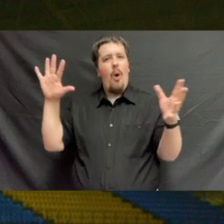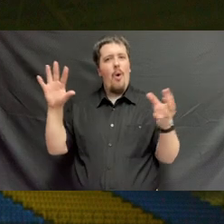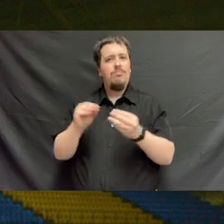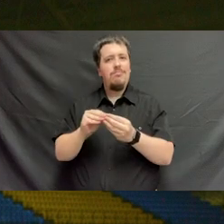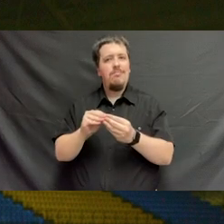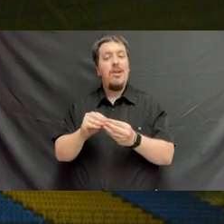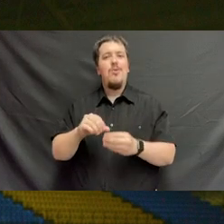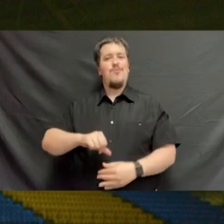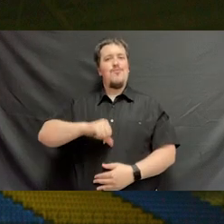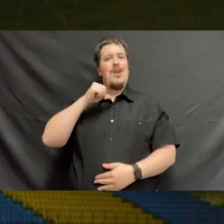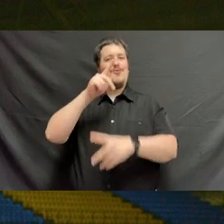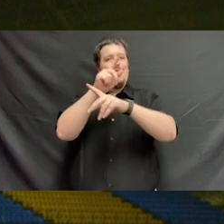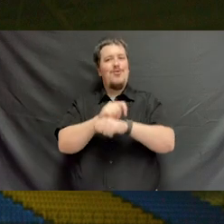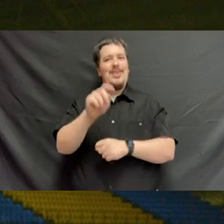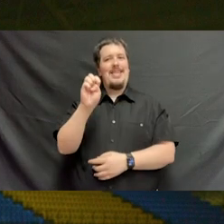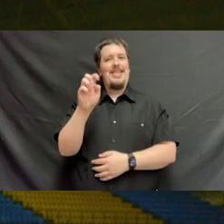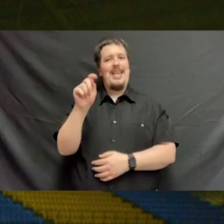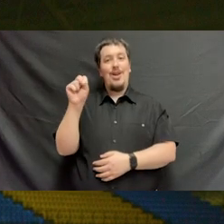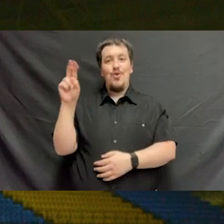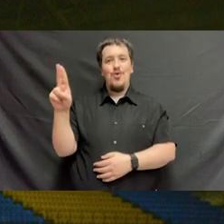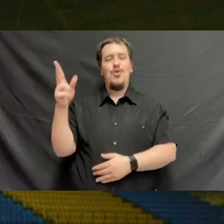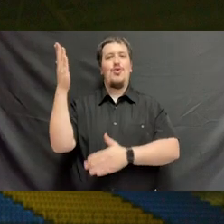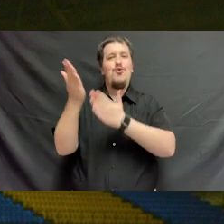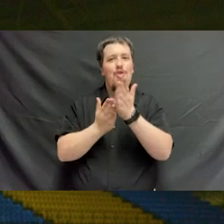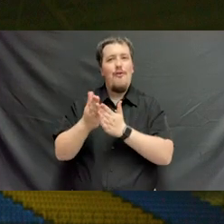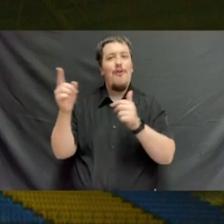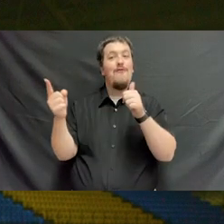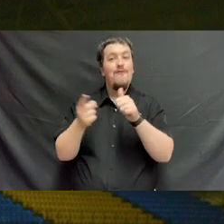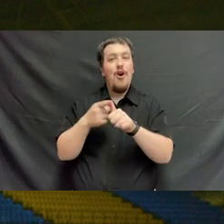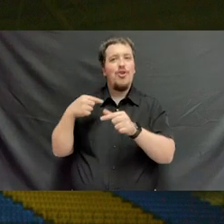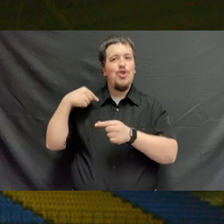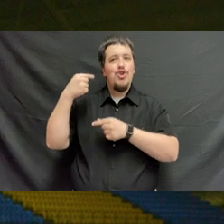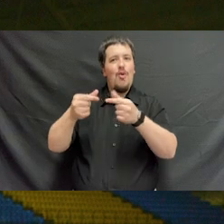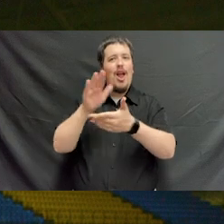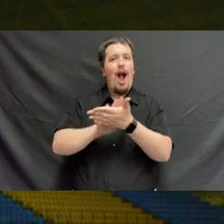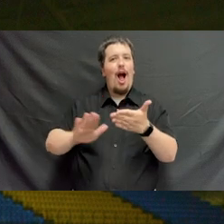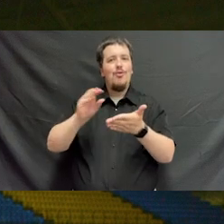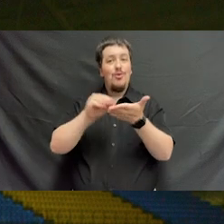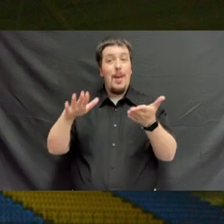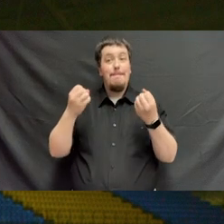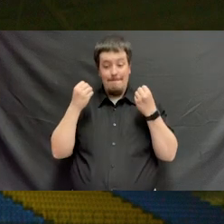We have a proud tradition at East Tennessee State University of serving first-generation college students. And many of today's graduates